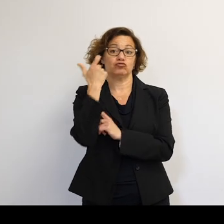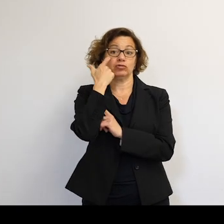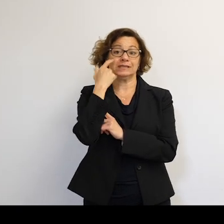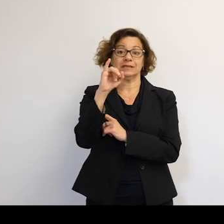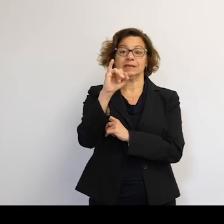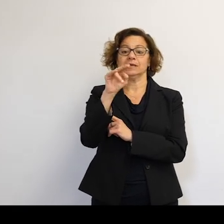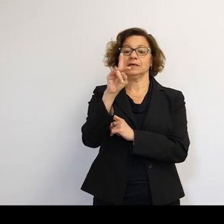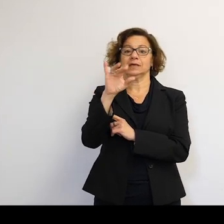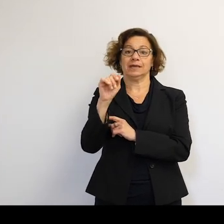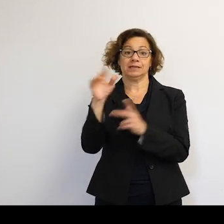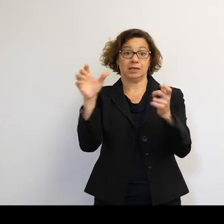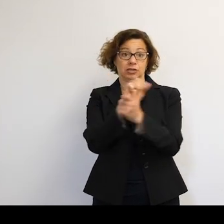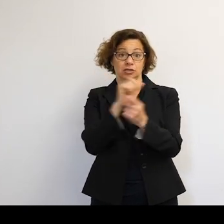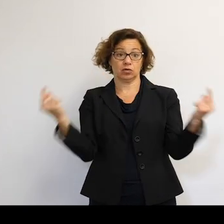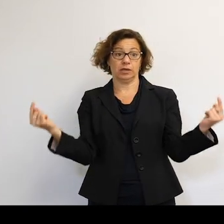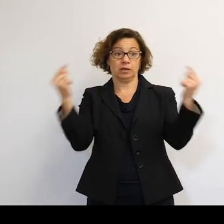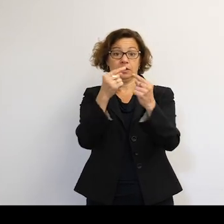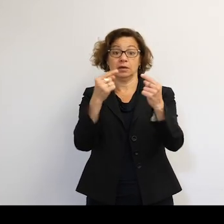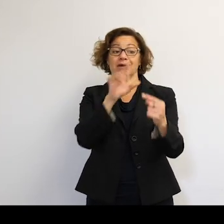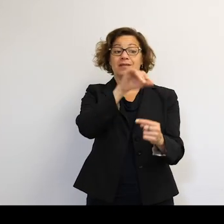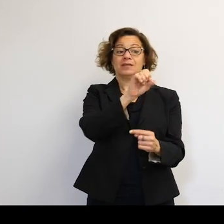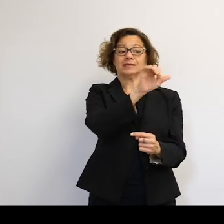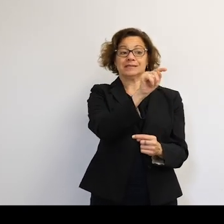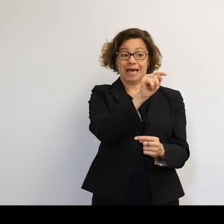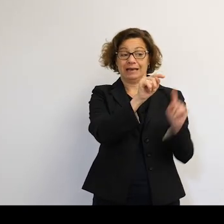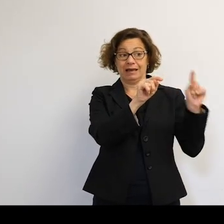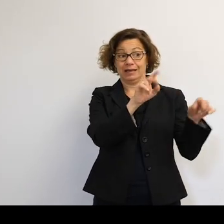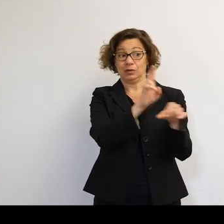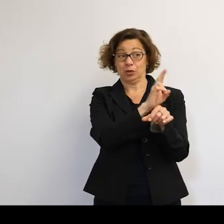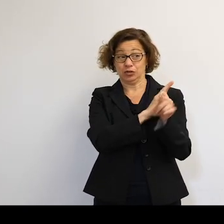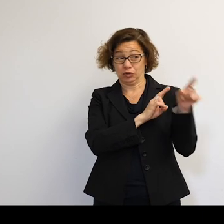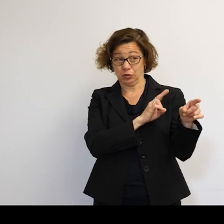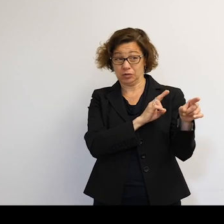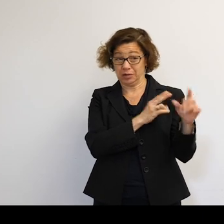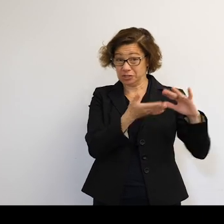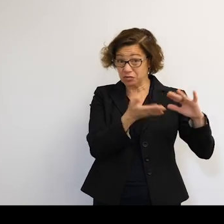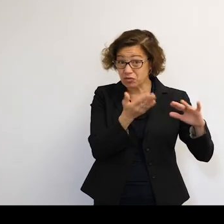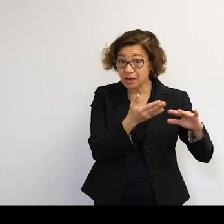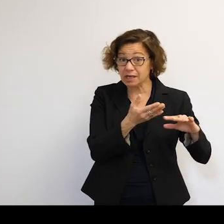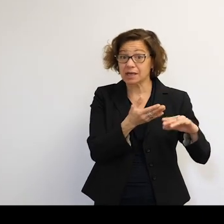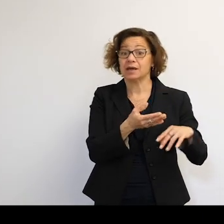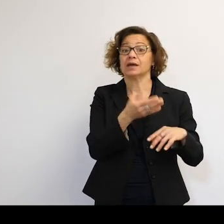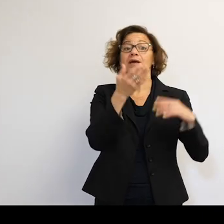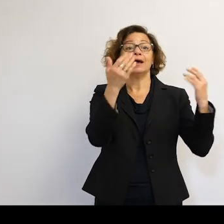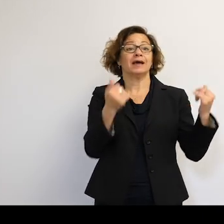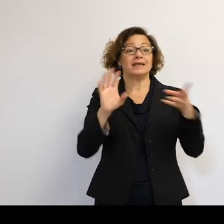So was it a operational satellite? Yes. And on a lighter note, if it was, now India will know what the weather is?